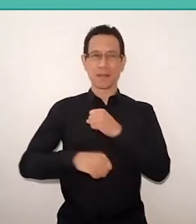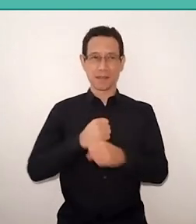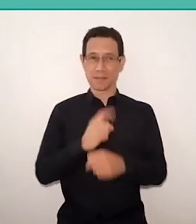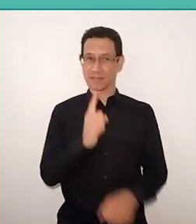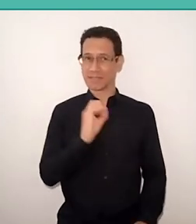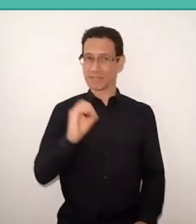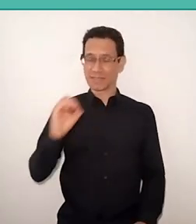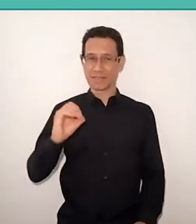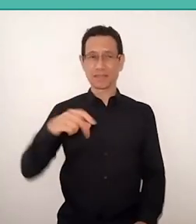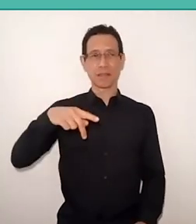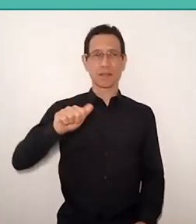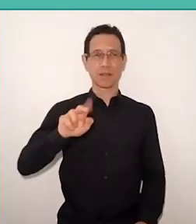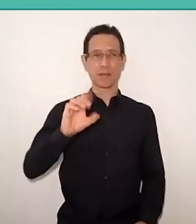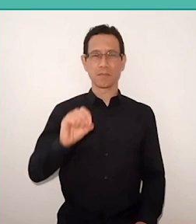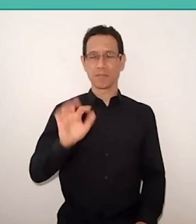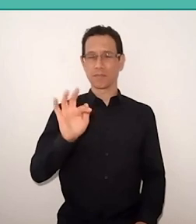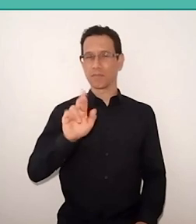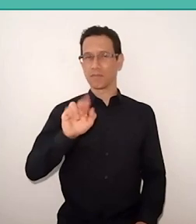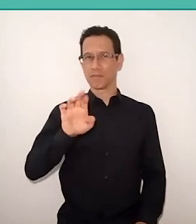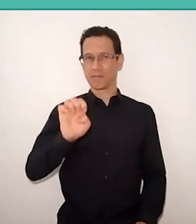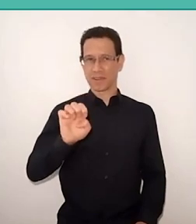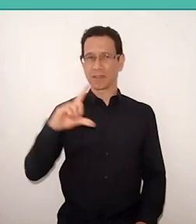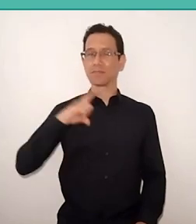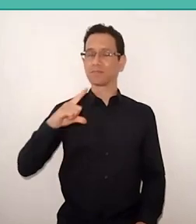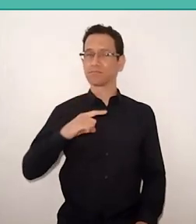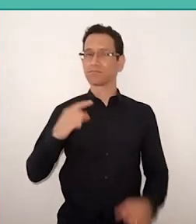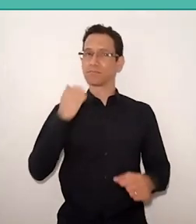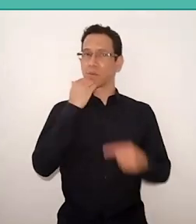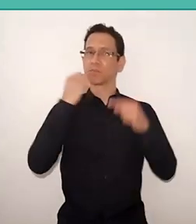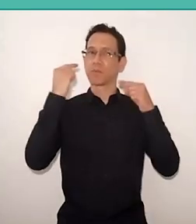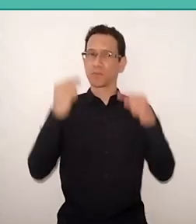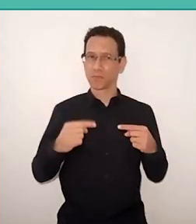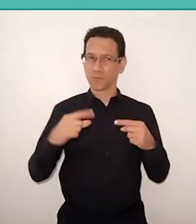and facing the challenge of a screen, of a platform.